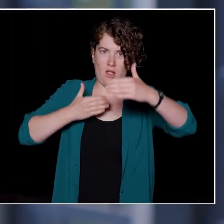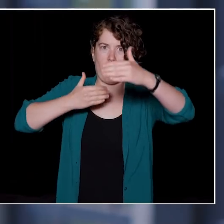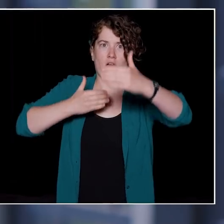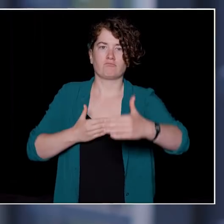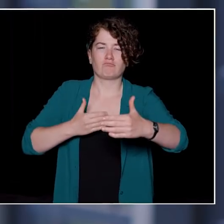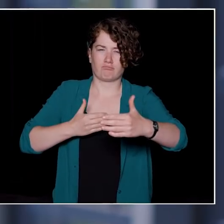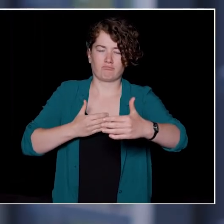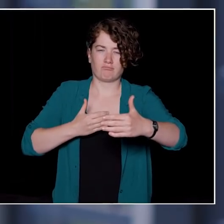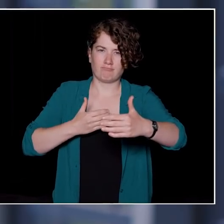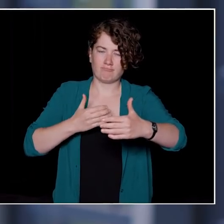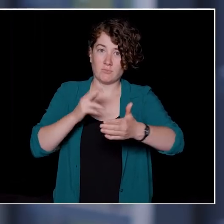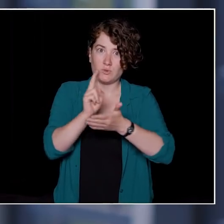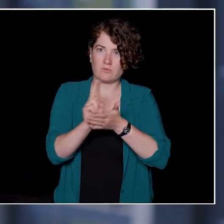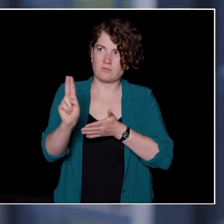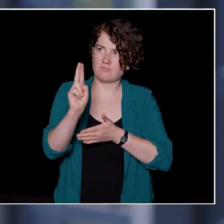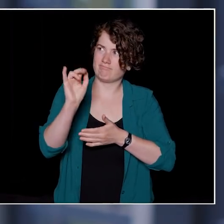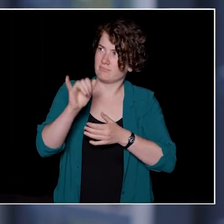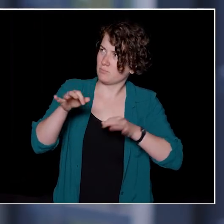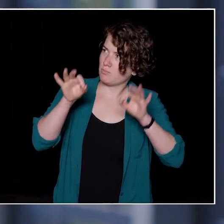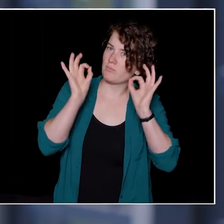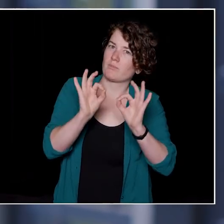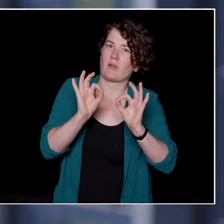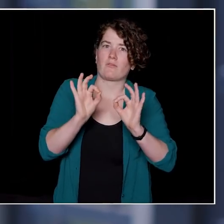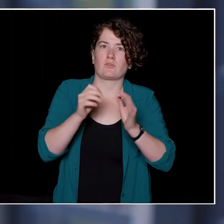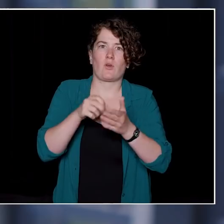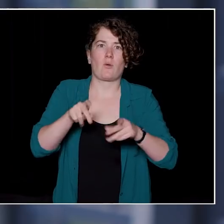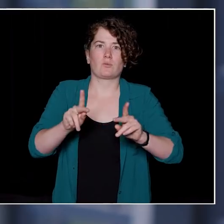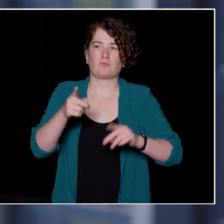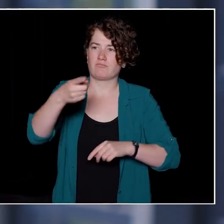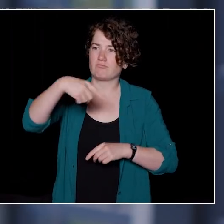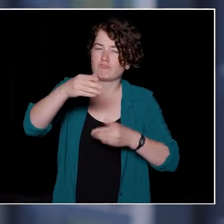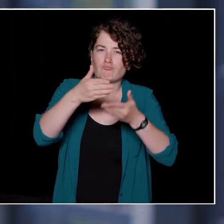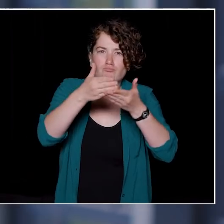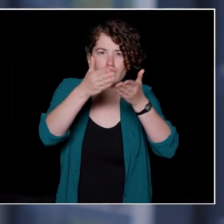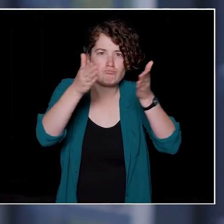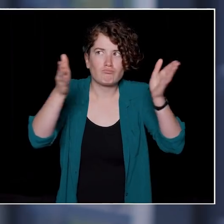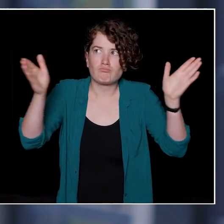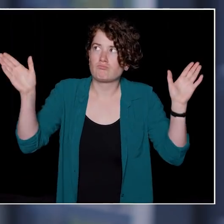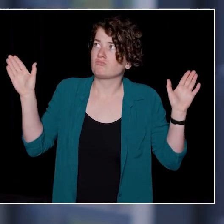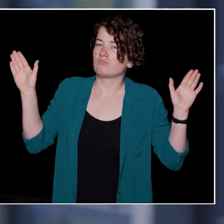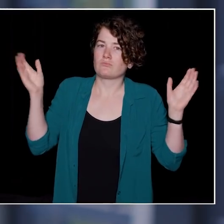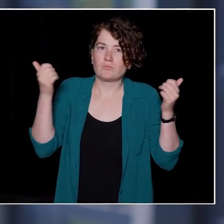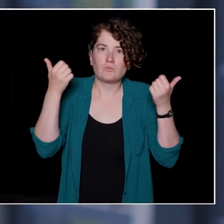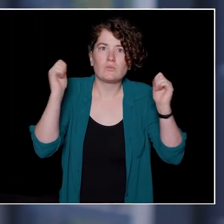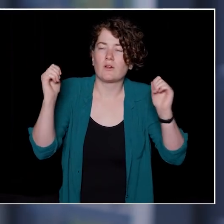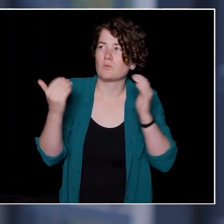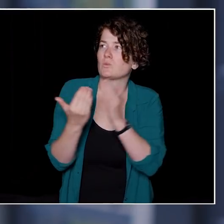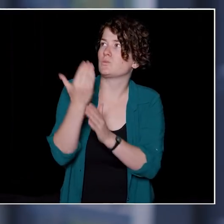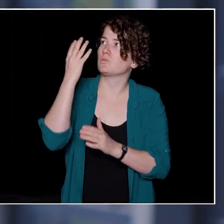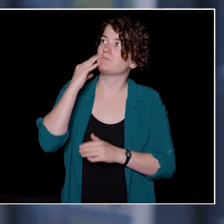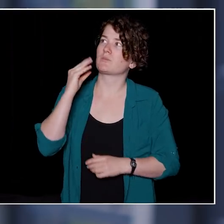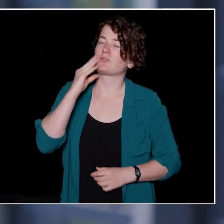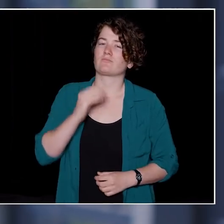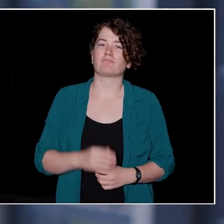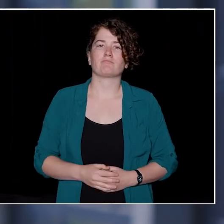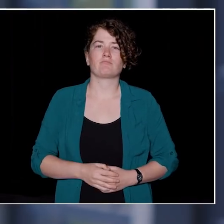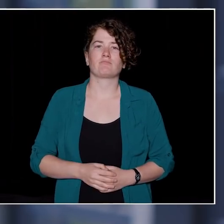University is a great opportunity to expand your horizons, to try new things. Always remember,